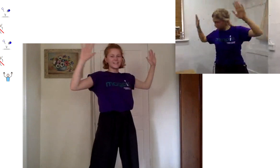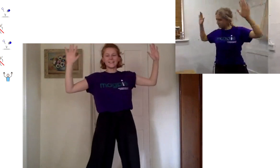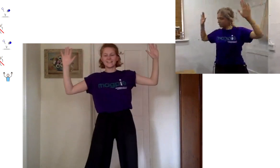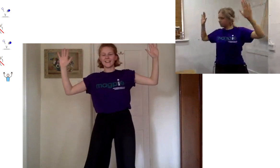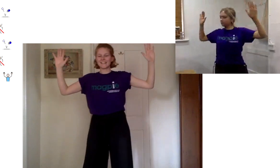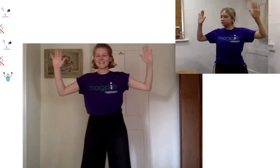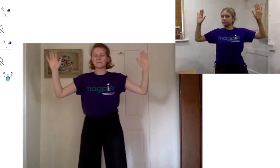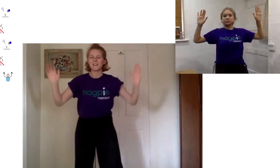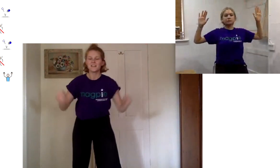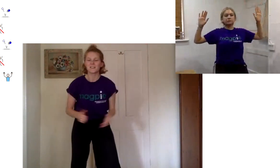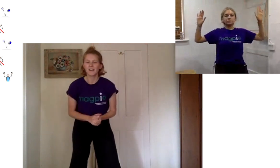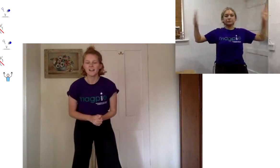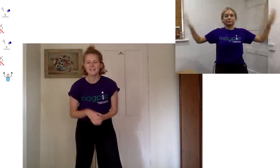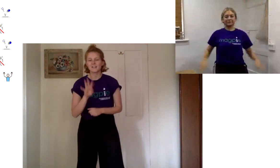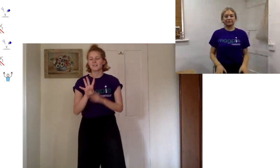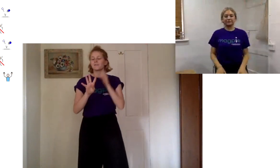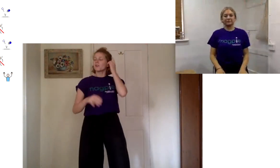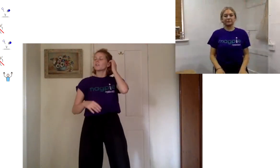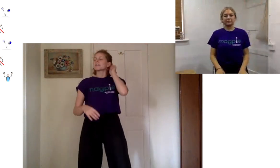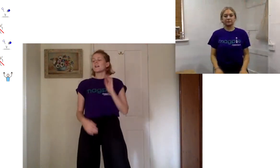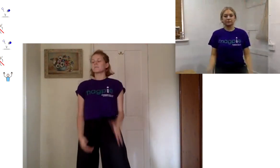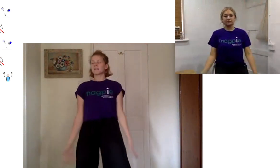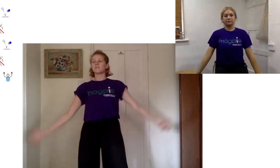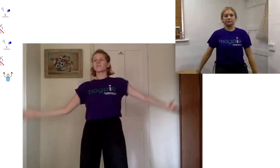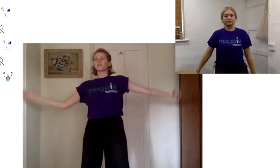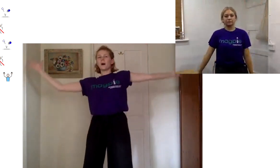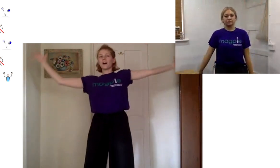good nice so we're going to do this four times you've got your mask